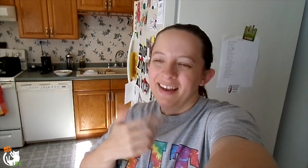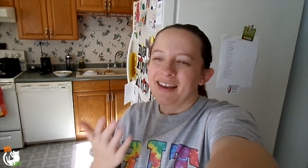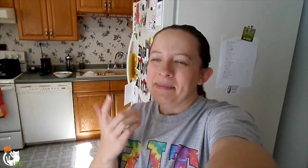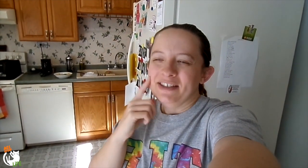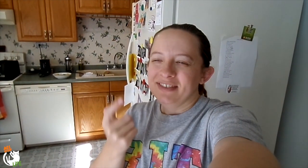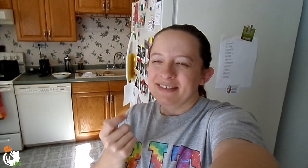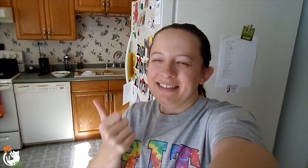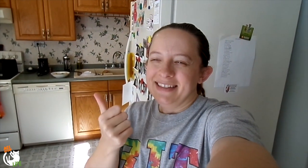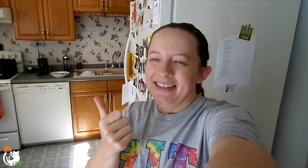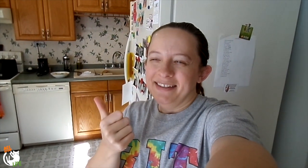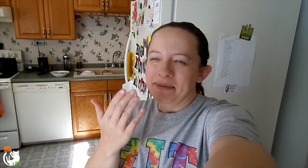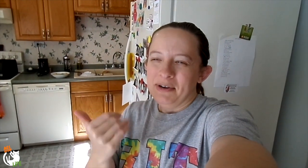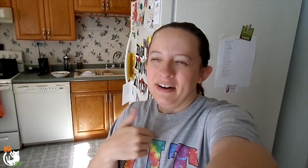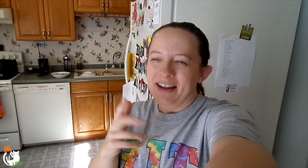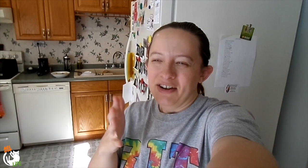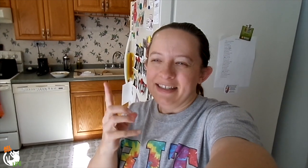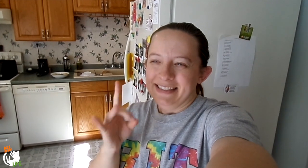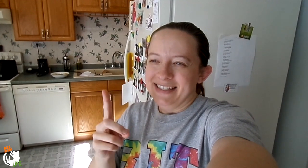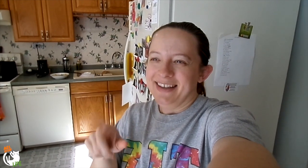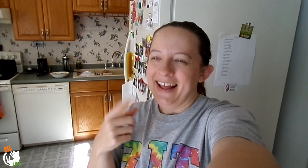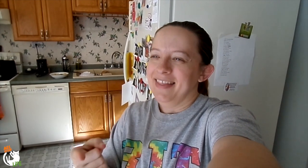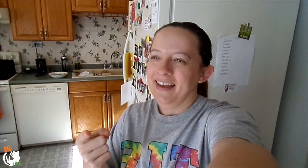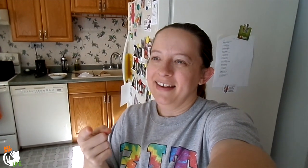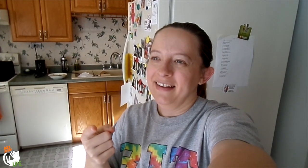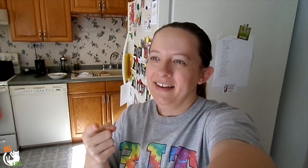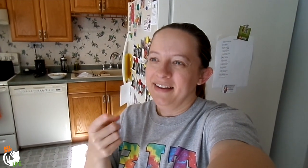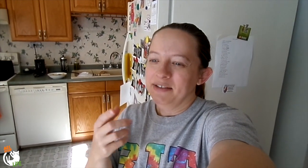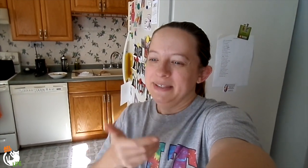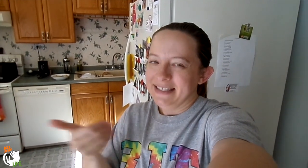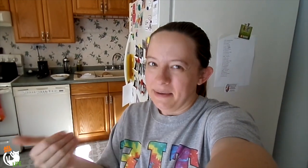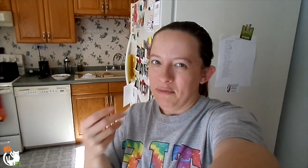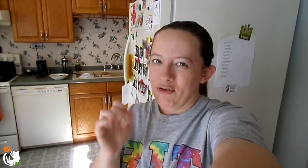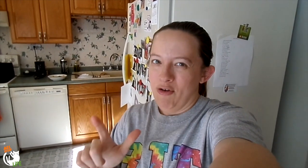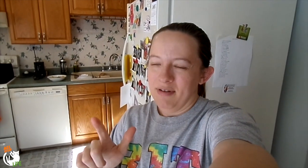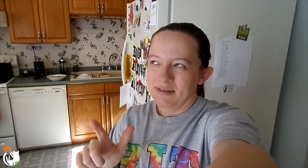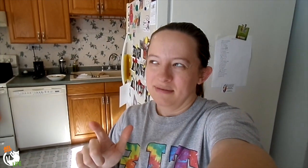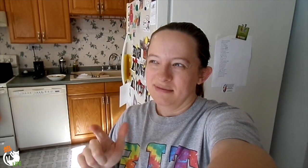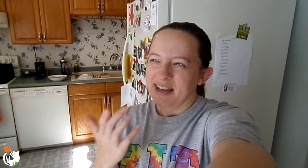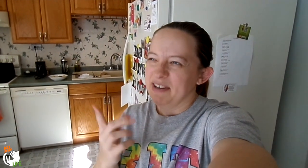I think I'm gonna just delete the footage I already did of that and then do a separate haul video.